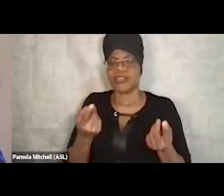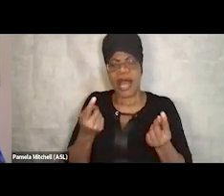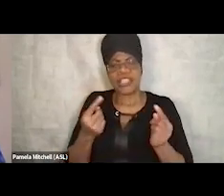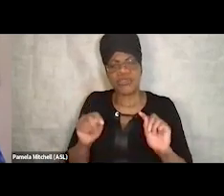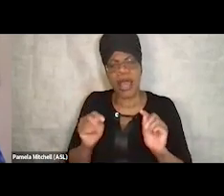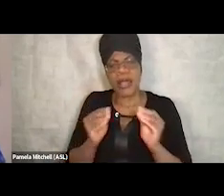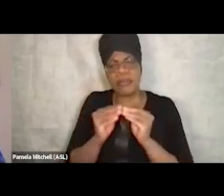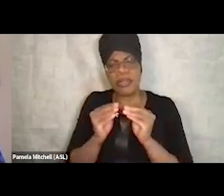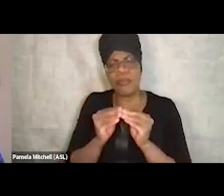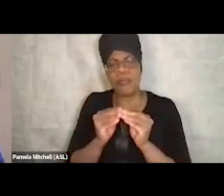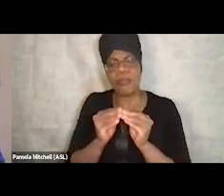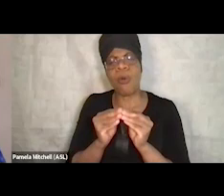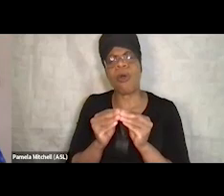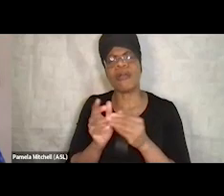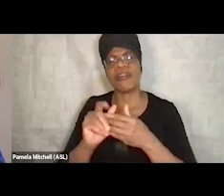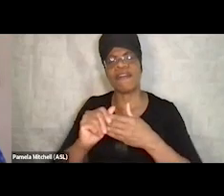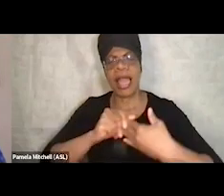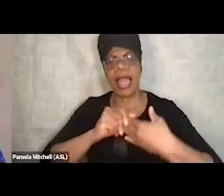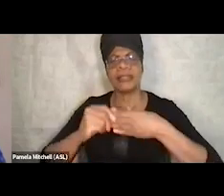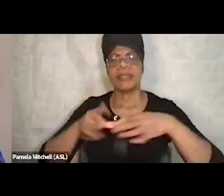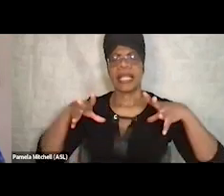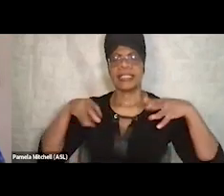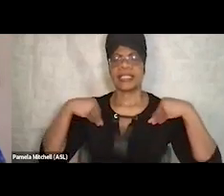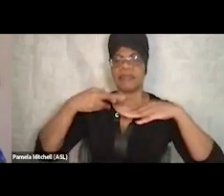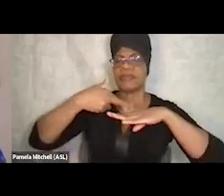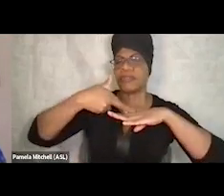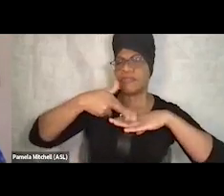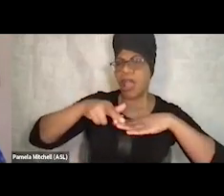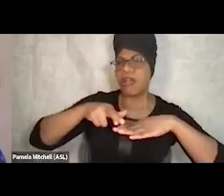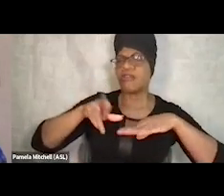on taking referrals and being open and low-barrier initially